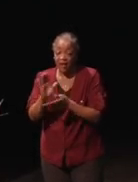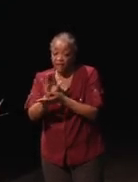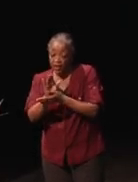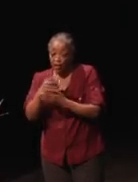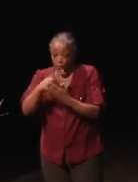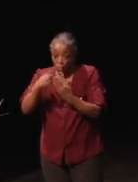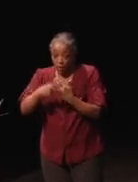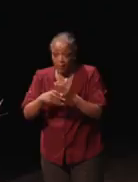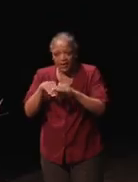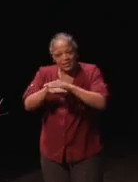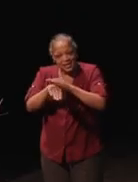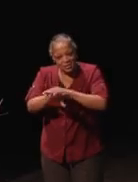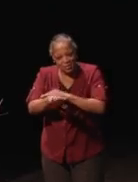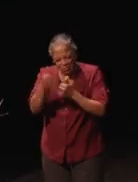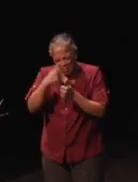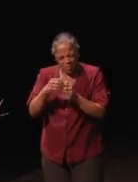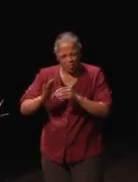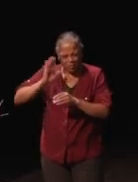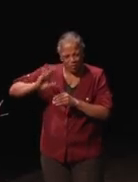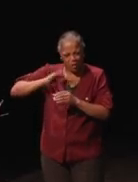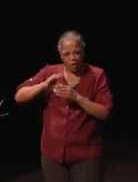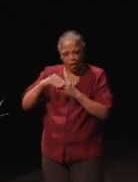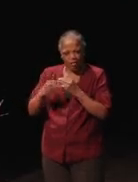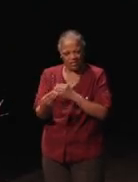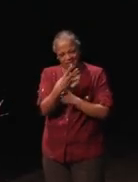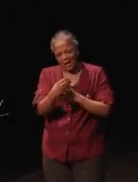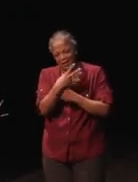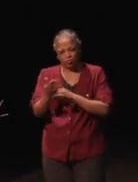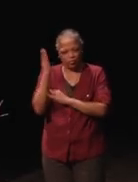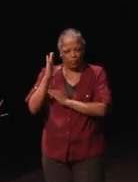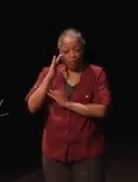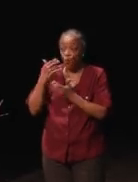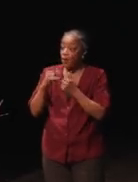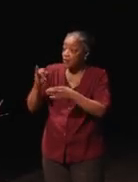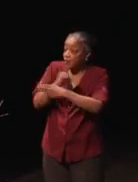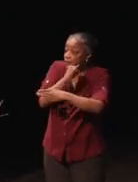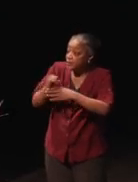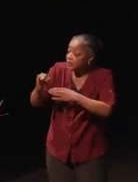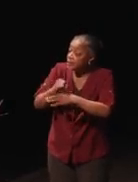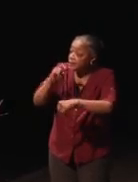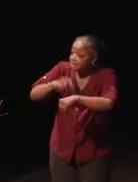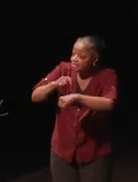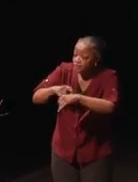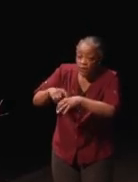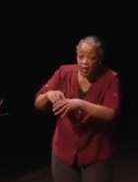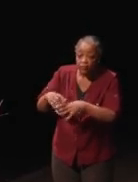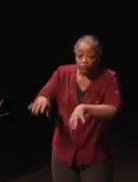remember all those other slides I showed you, we wanted to give the industry an opportunity to take that practical information and apply it to gaming.